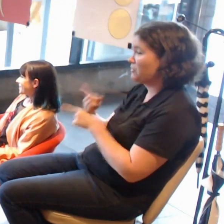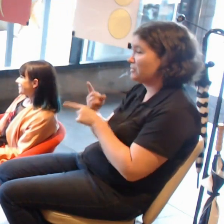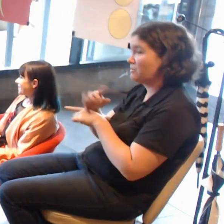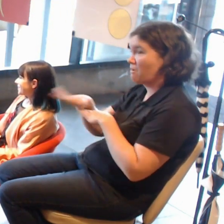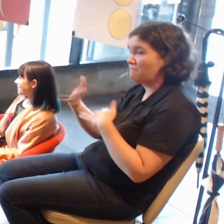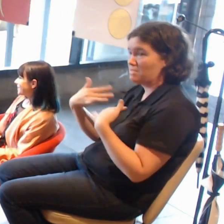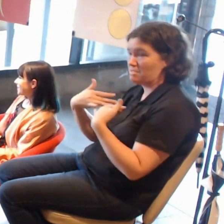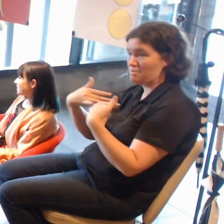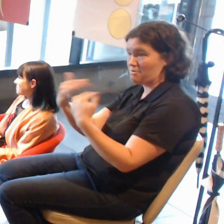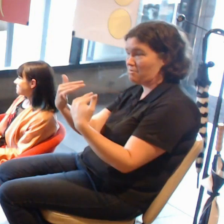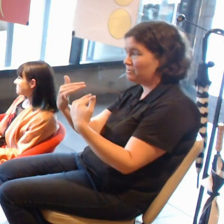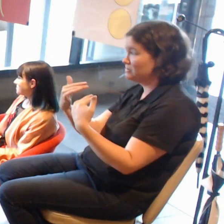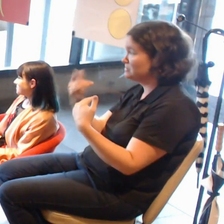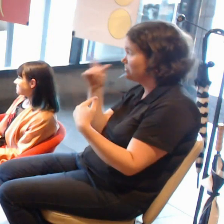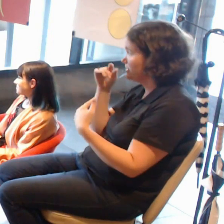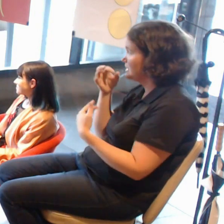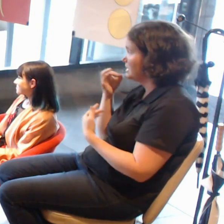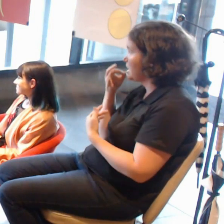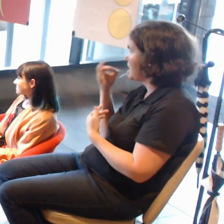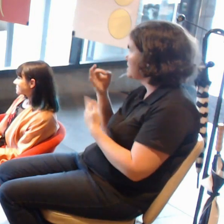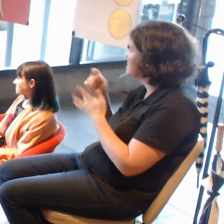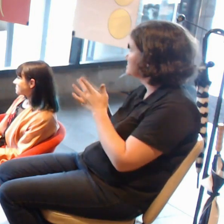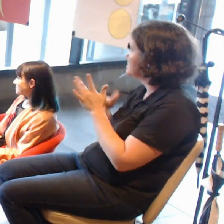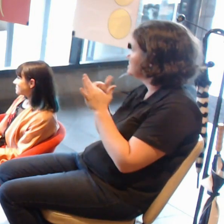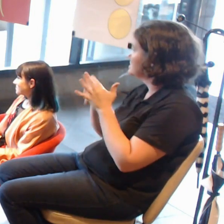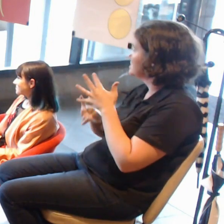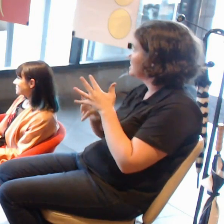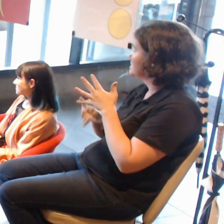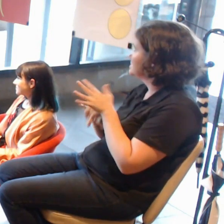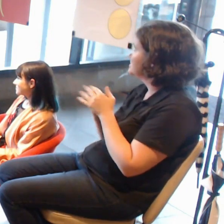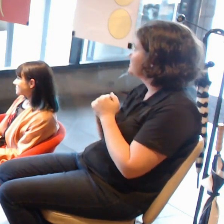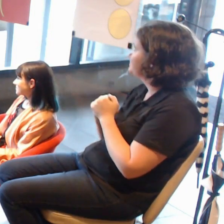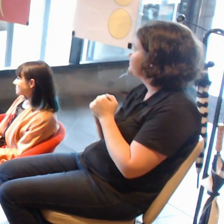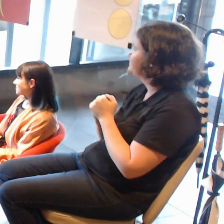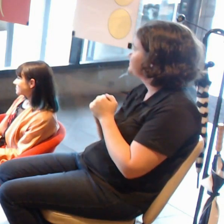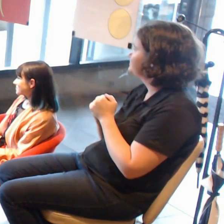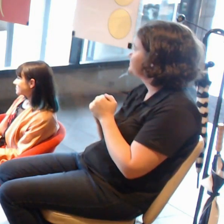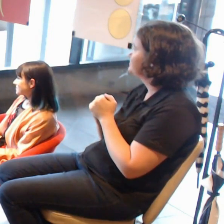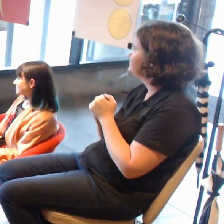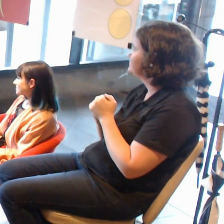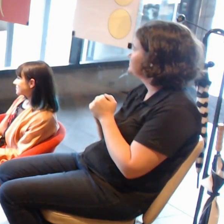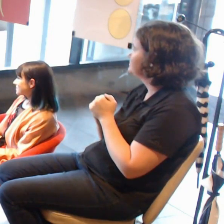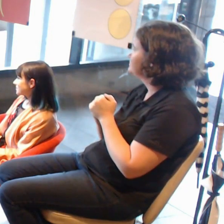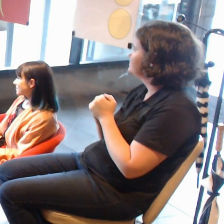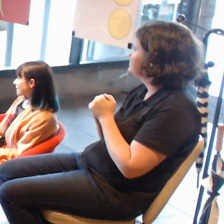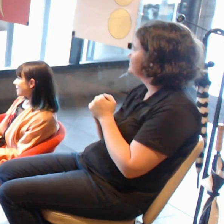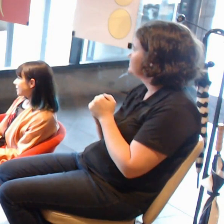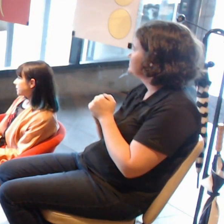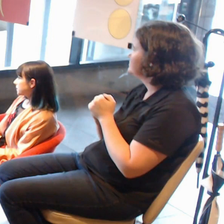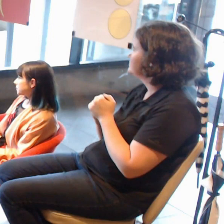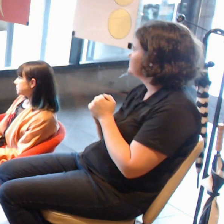Jess, what did you see as the audience response to your work,